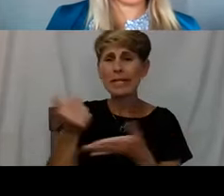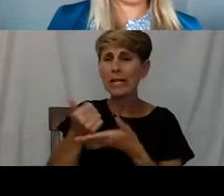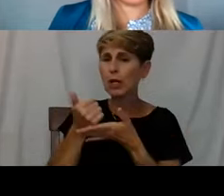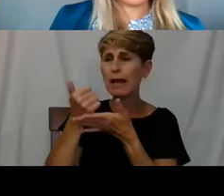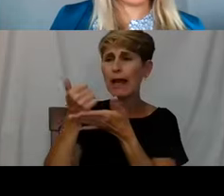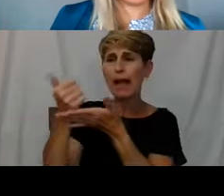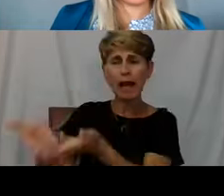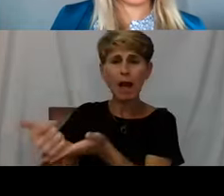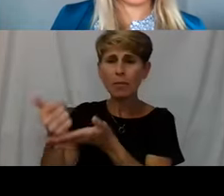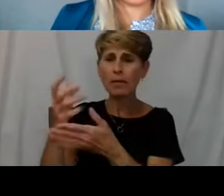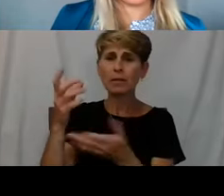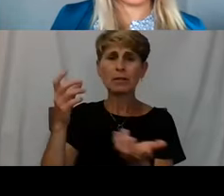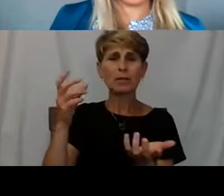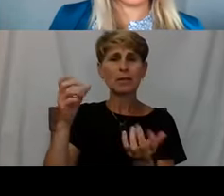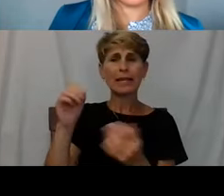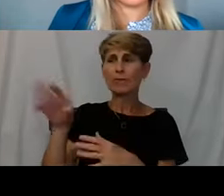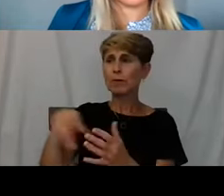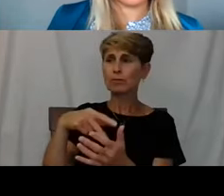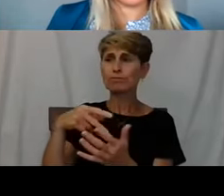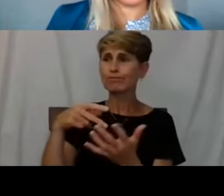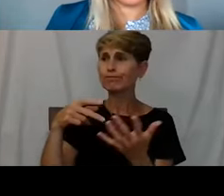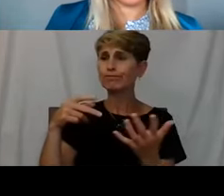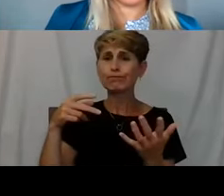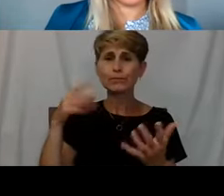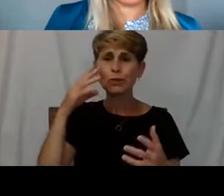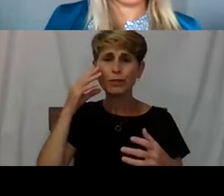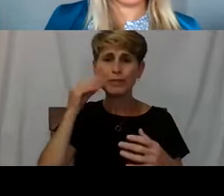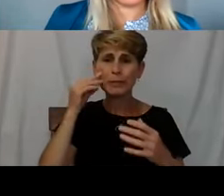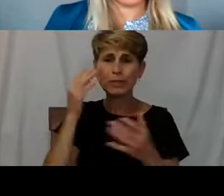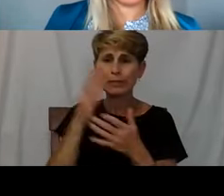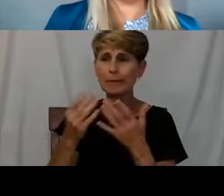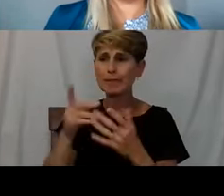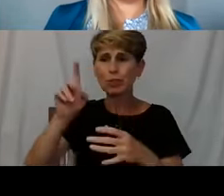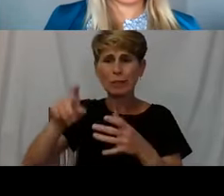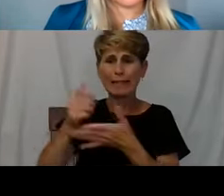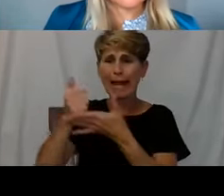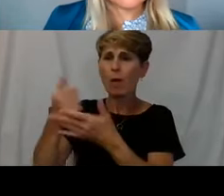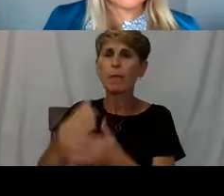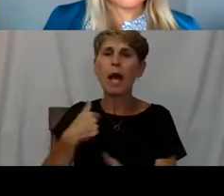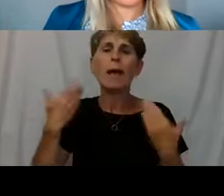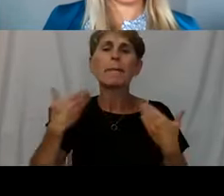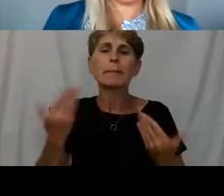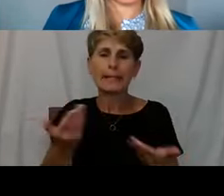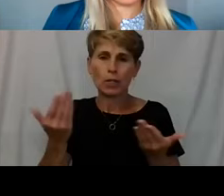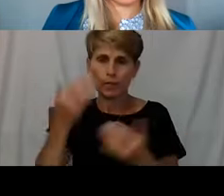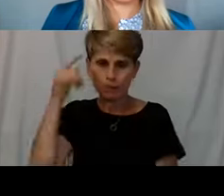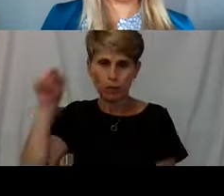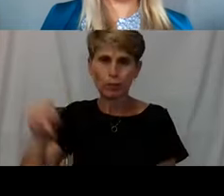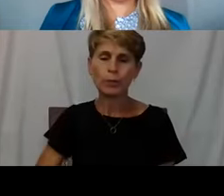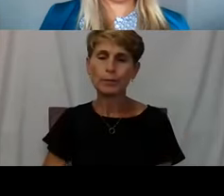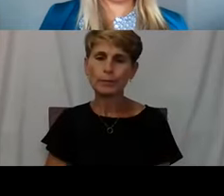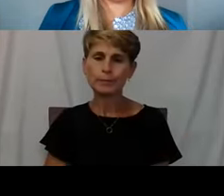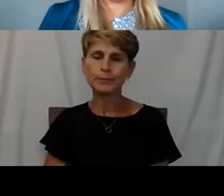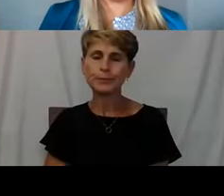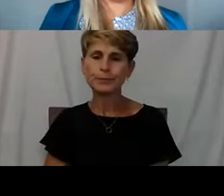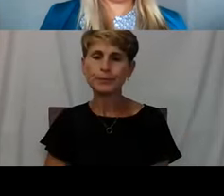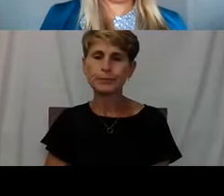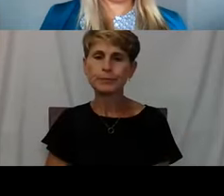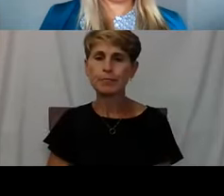if you fall we'll be there to pick you up. Remember when that bottom net, not the top of net, we're the bottom net. And I think that I've learned that